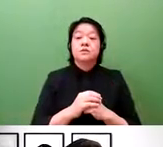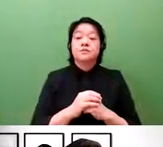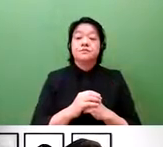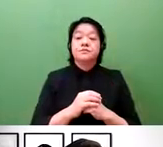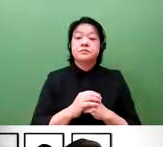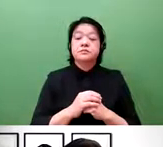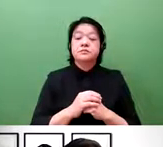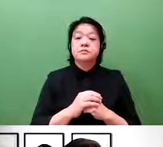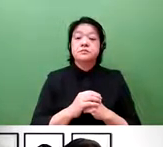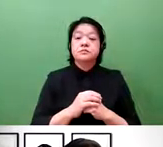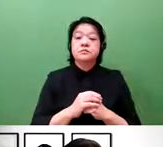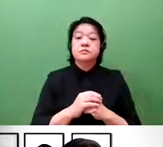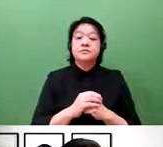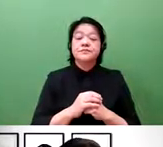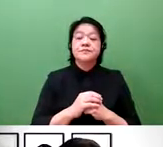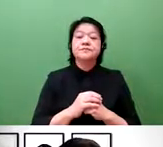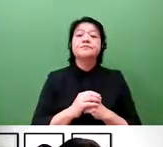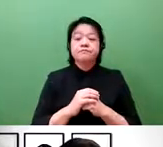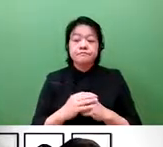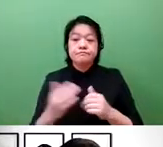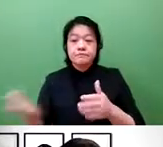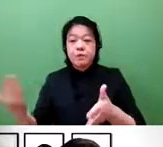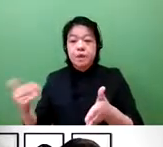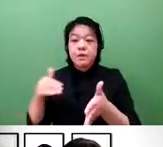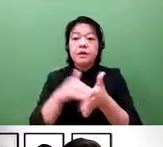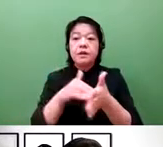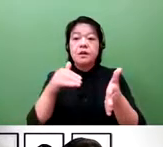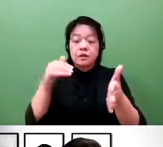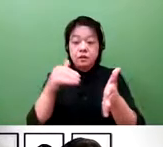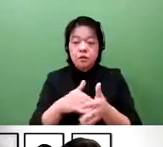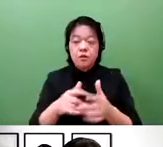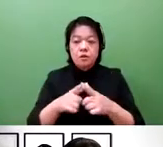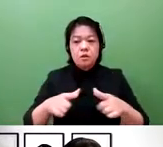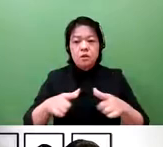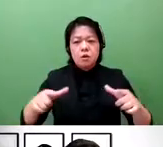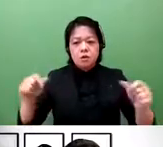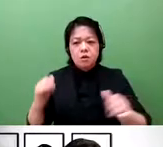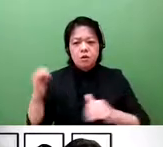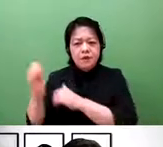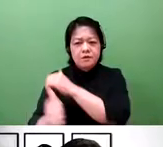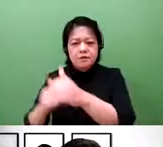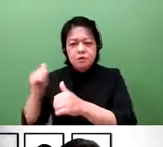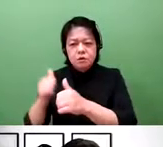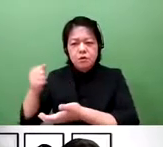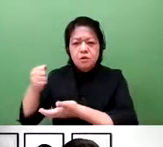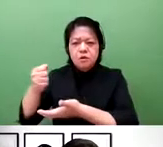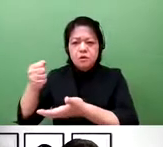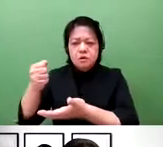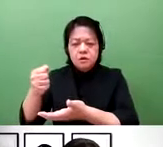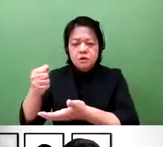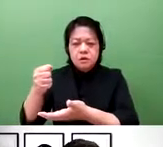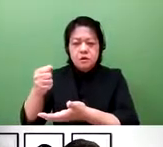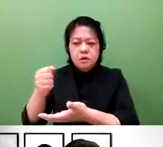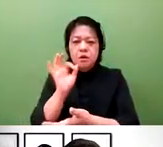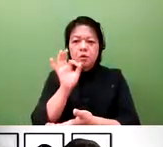to investors, and therefore, their intangible assets on top